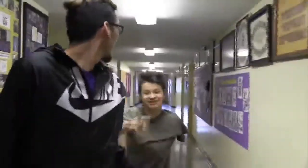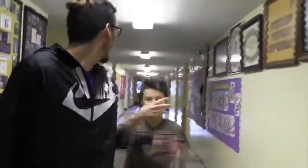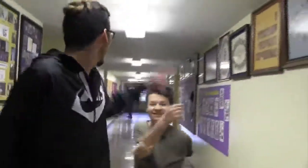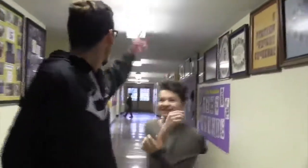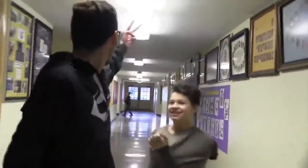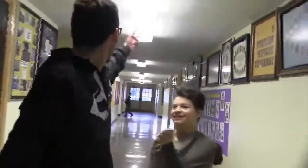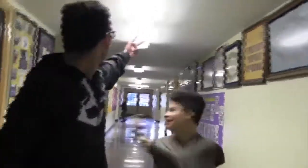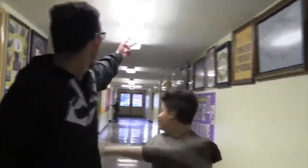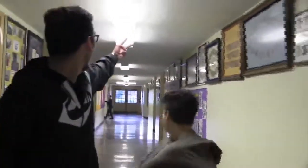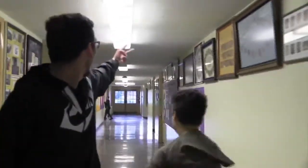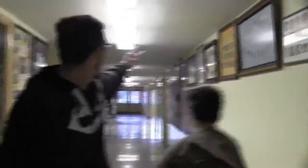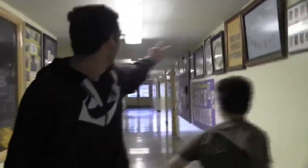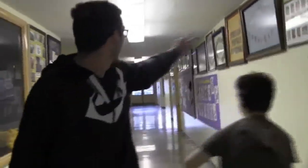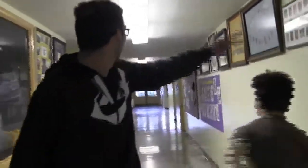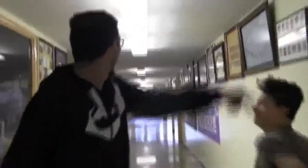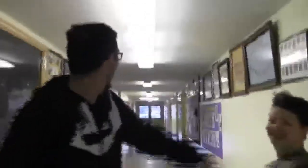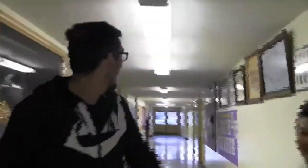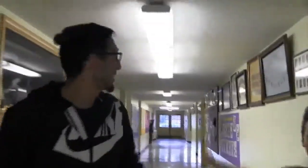Hey what’s up!